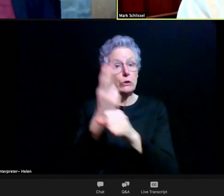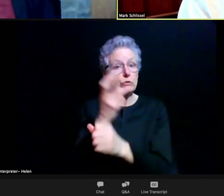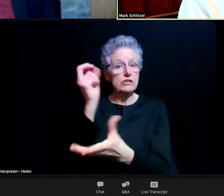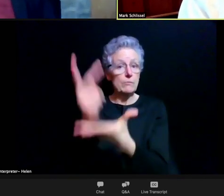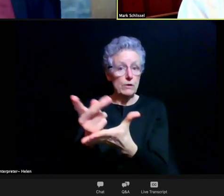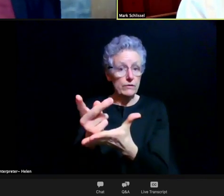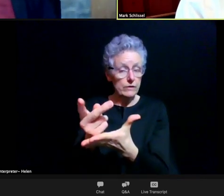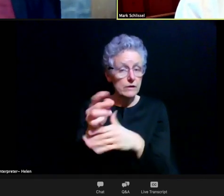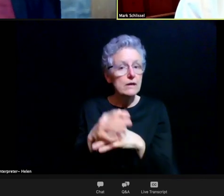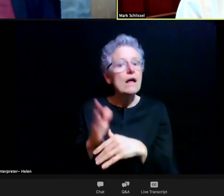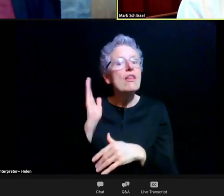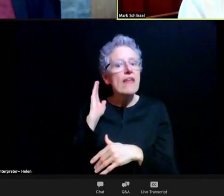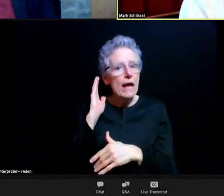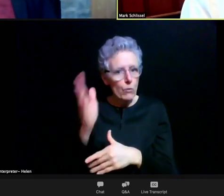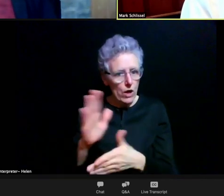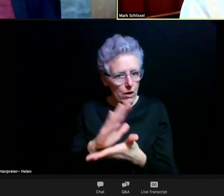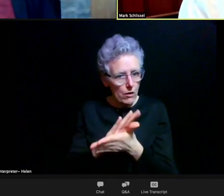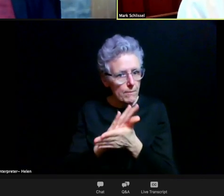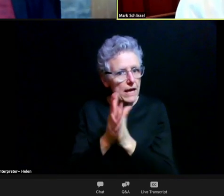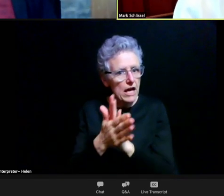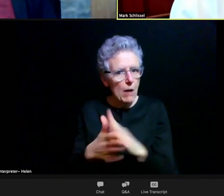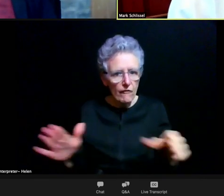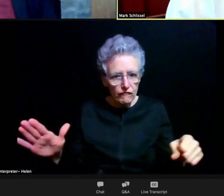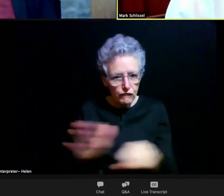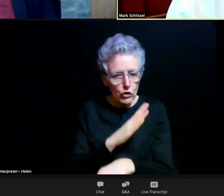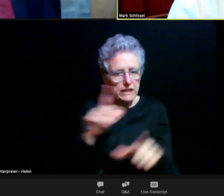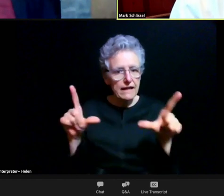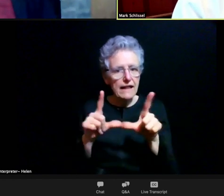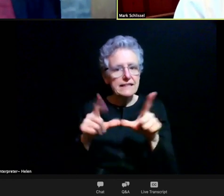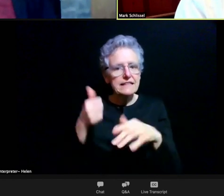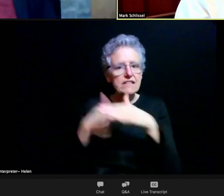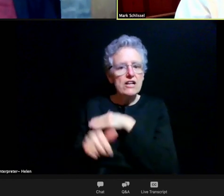Eventually there'll be completely licensed by the Food and Drug Administration.